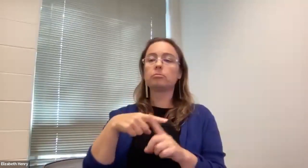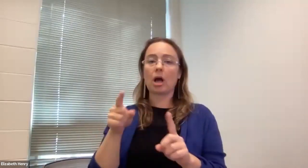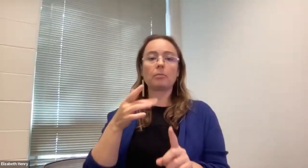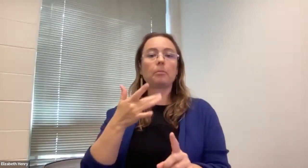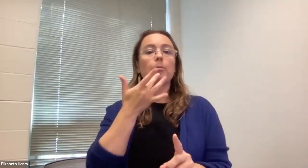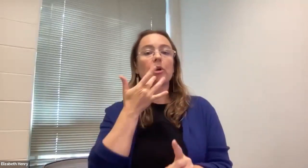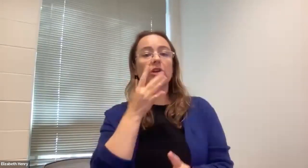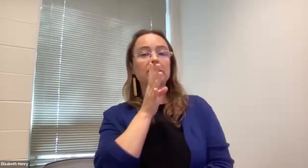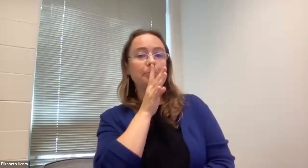Gustavo Navarrete (he/him/él): um.